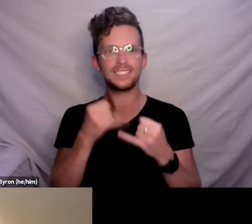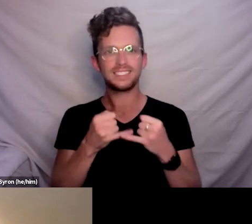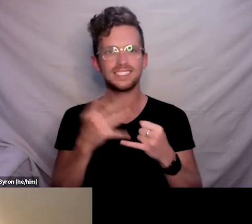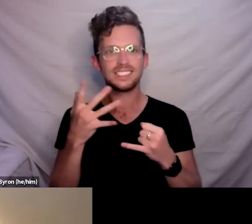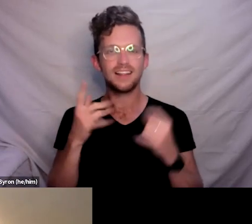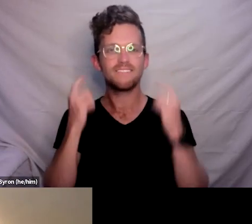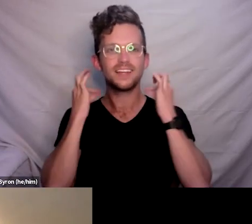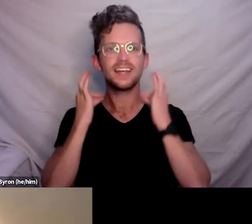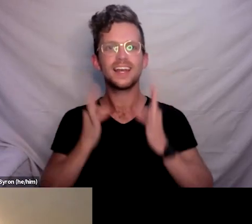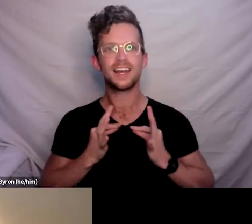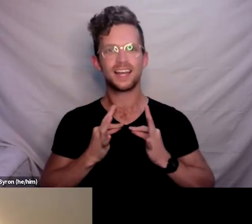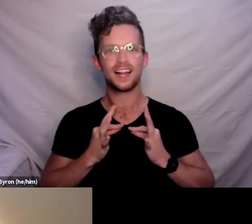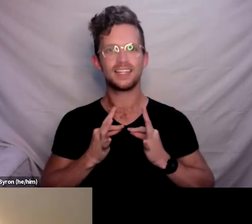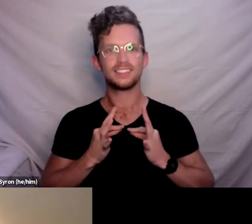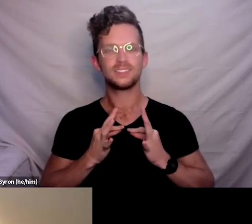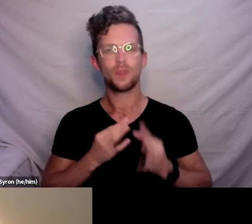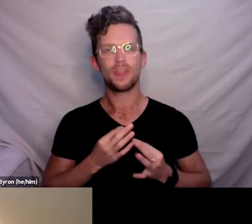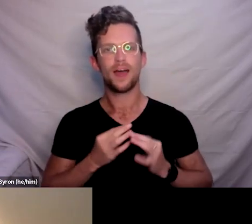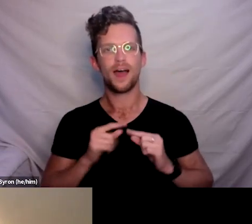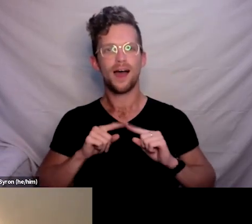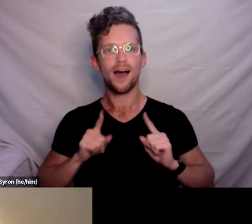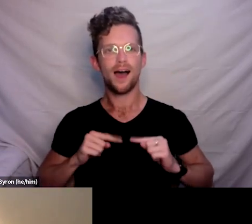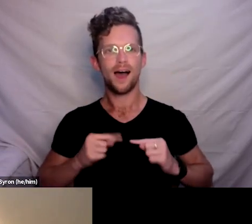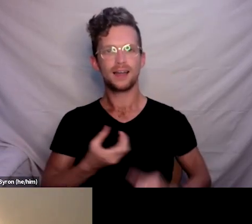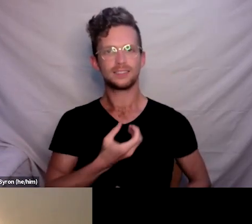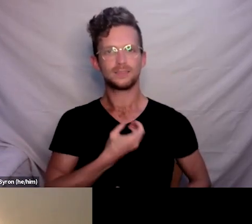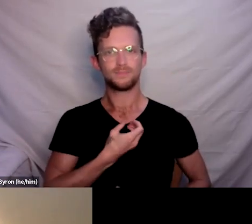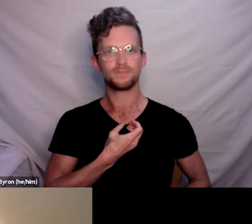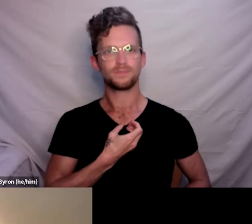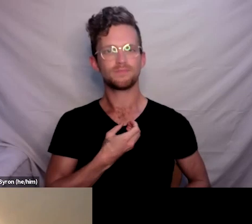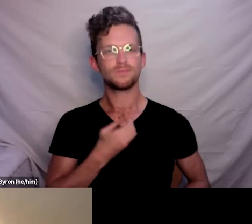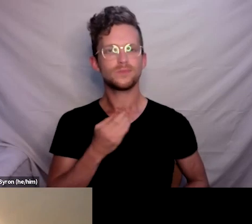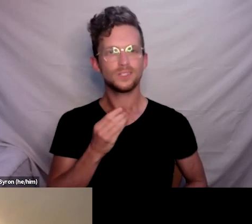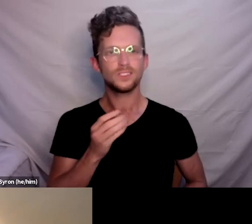and a cream coloured top over a blue dress. And welcome to everyone.